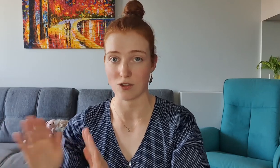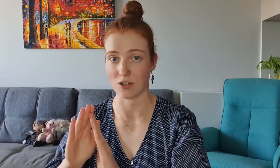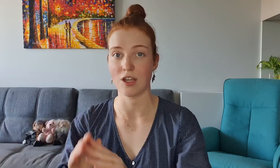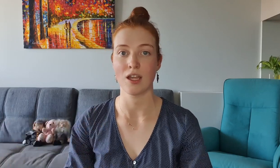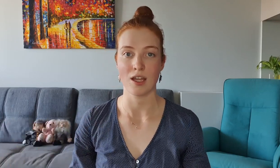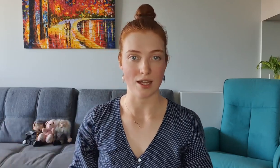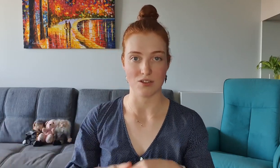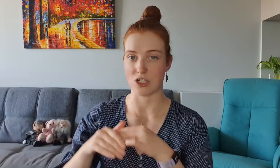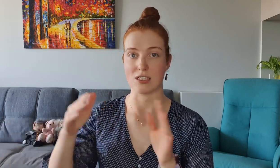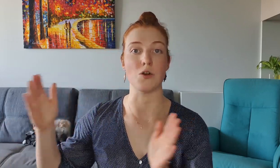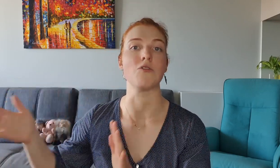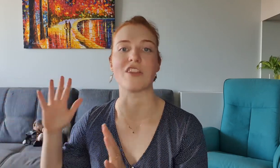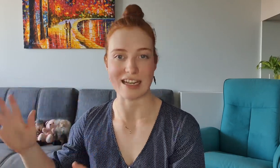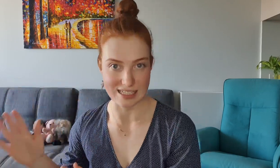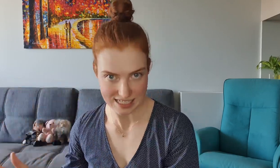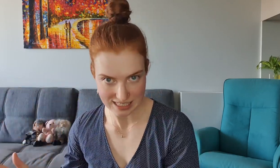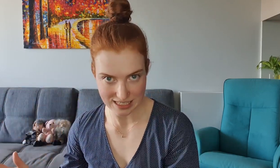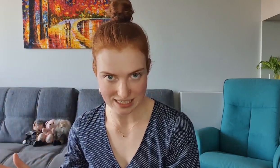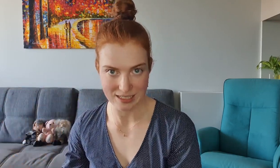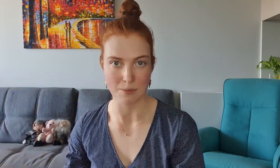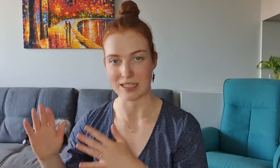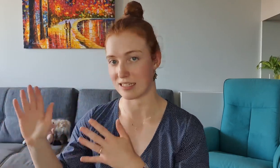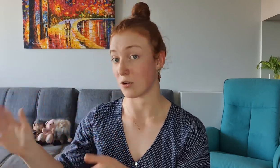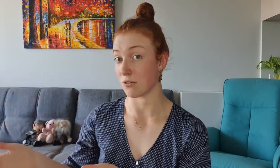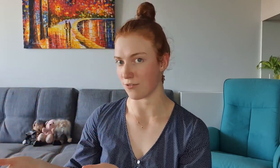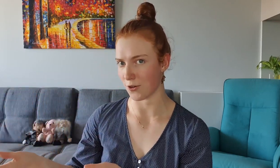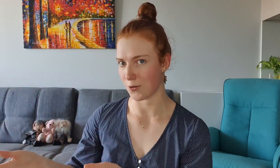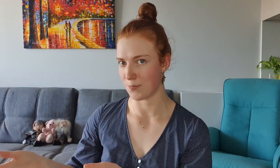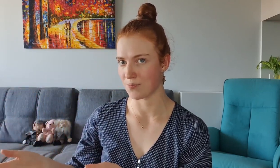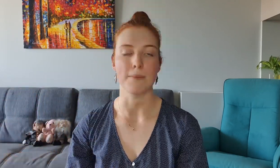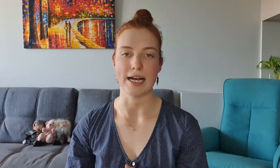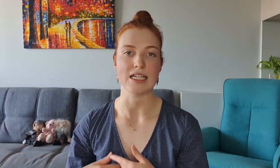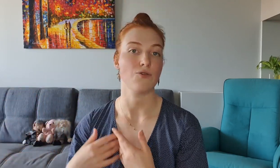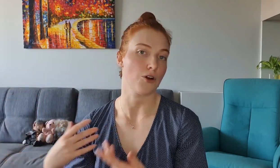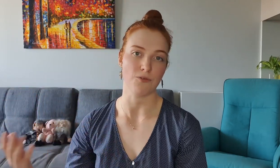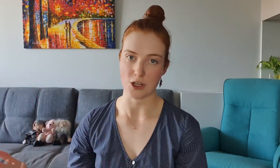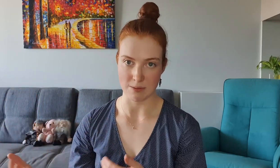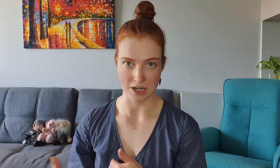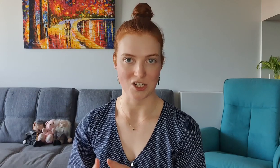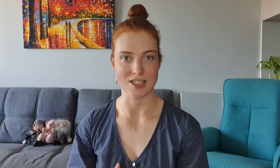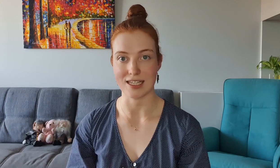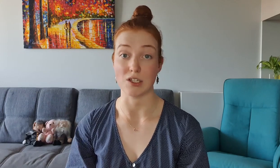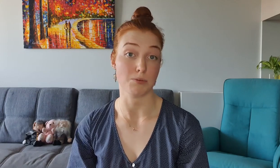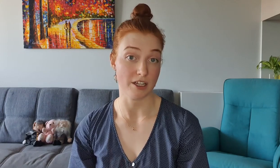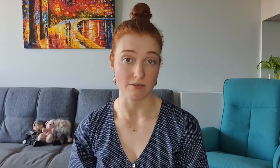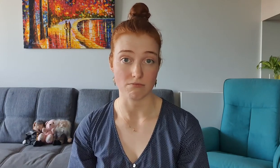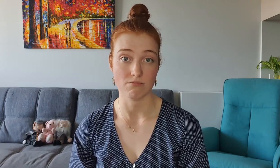So just know that that exists, but this is not a review But from first impressions it looks pretty good